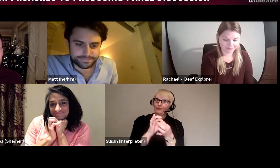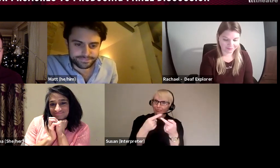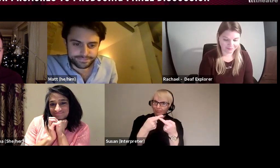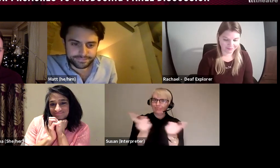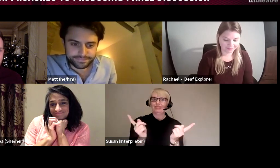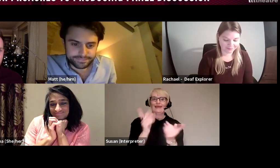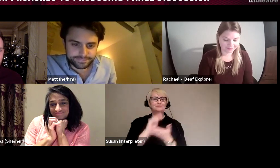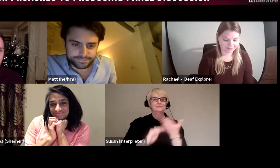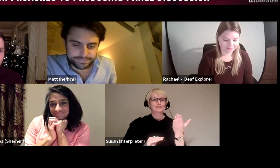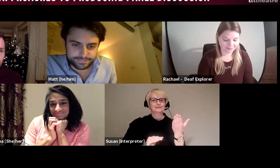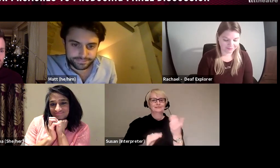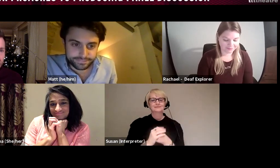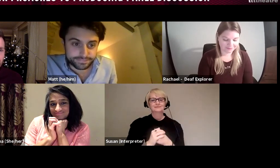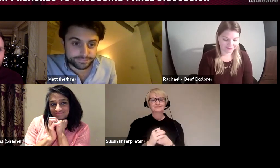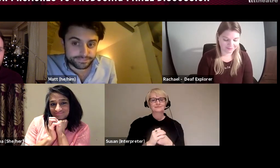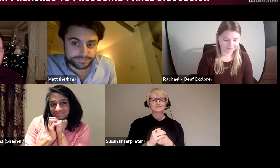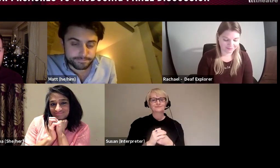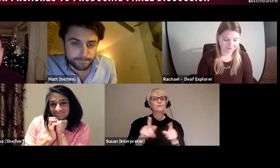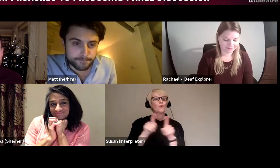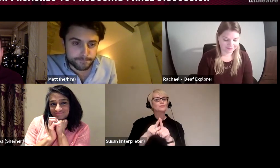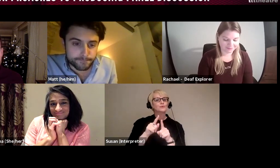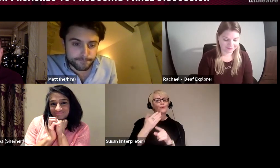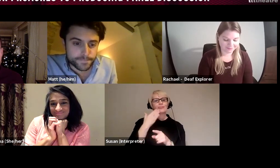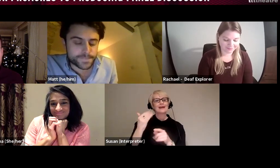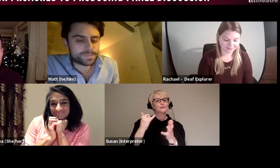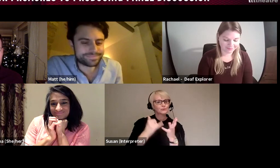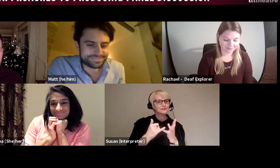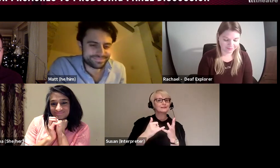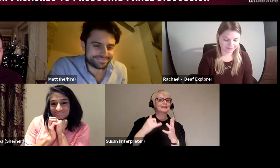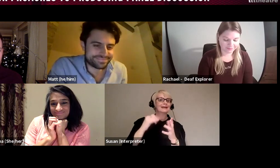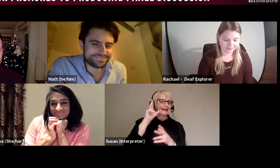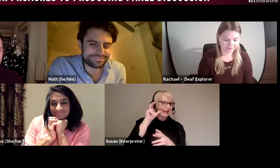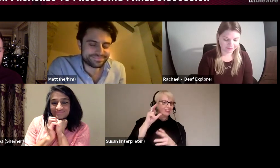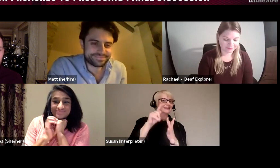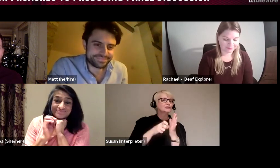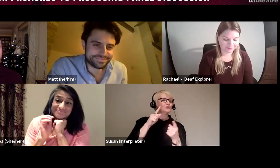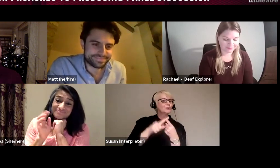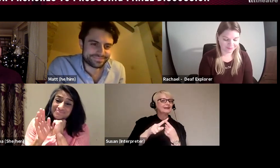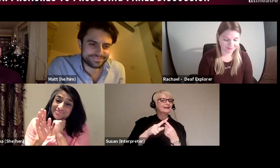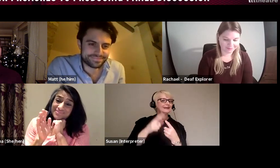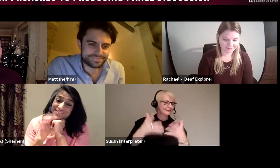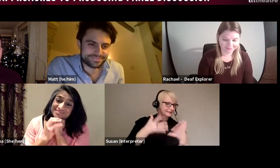today. Also to Susan Kathy and Julie for the interpreting and captioning, thunderous round